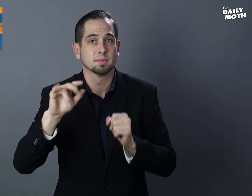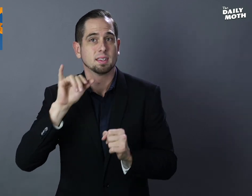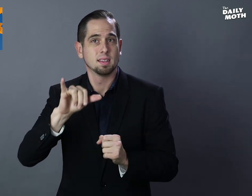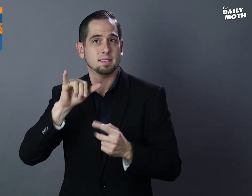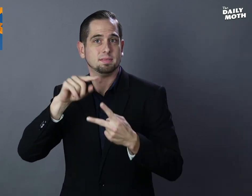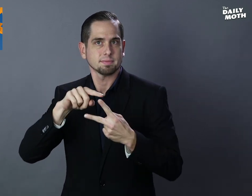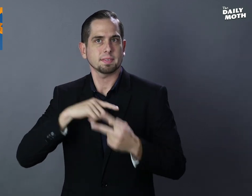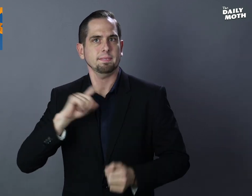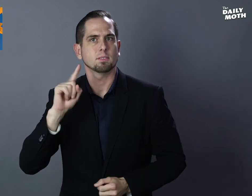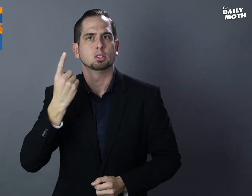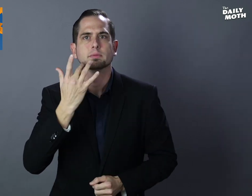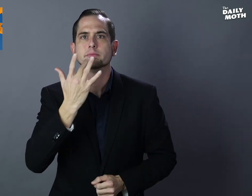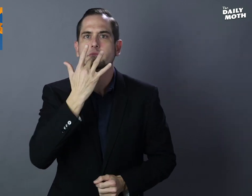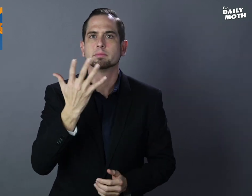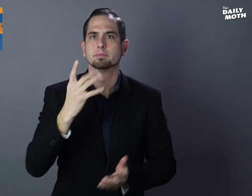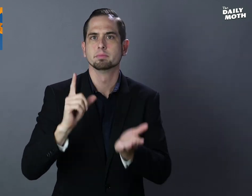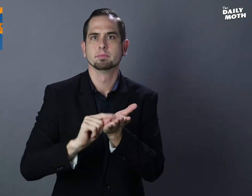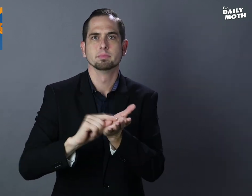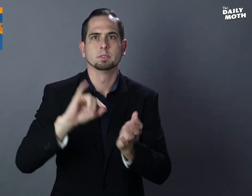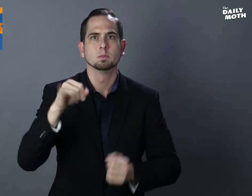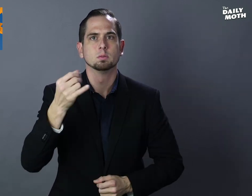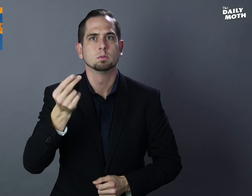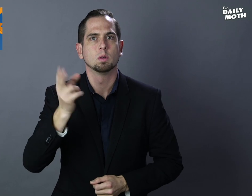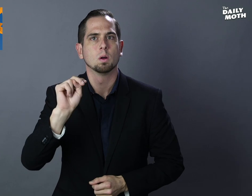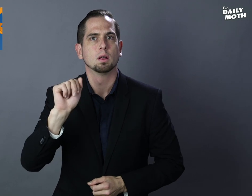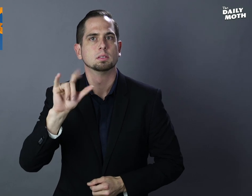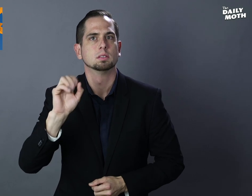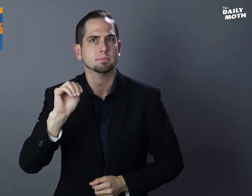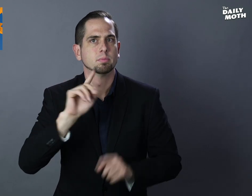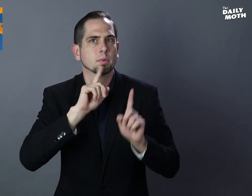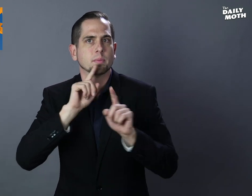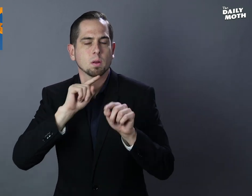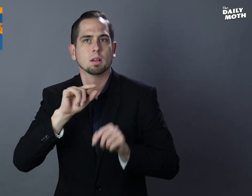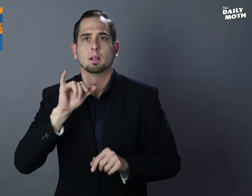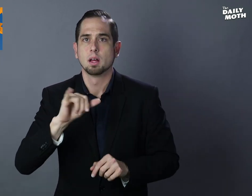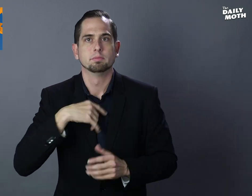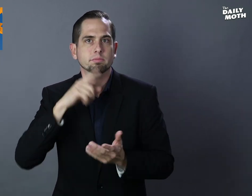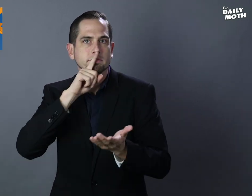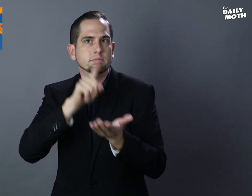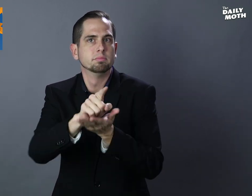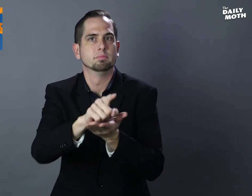I got my first taste of journalism and fell in love